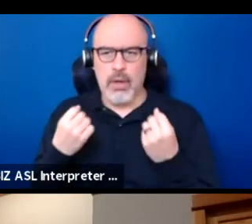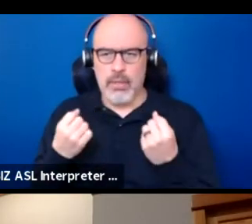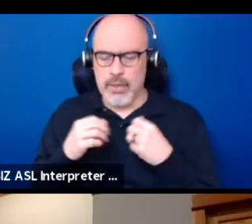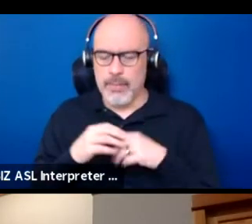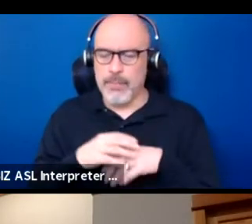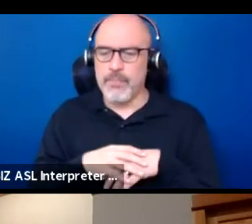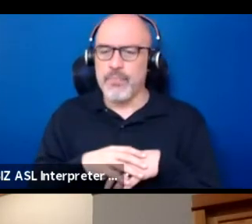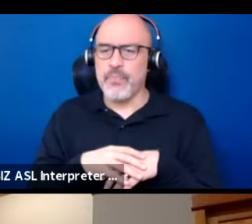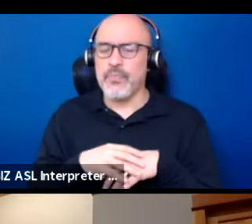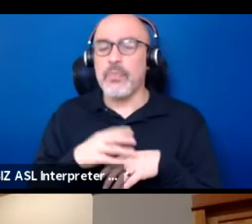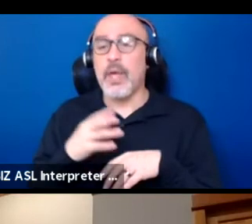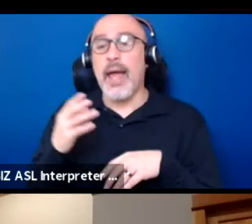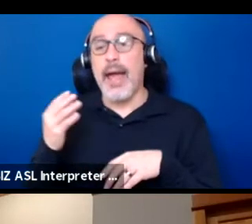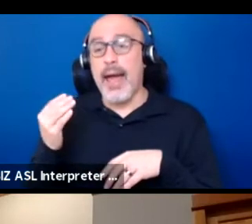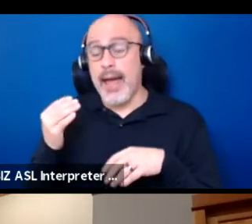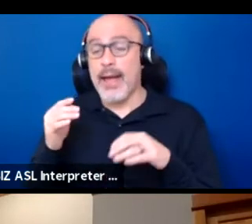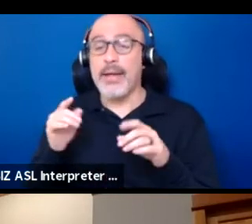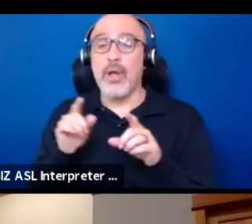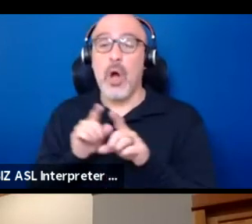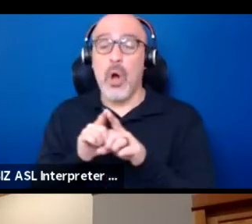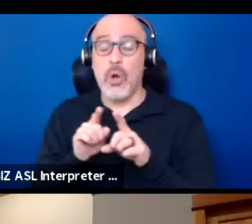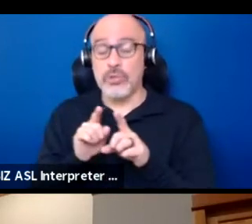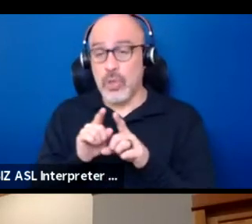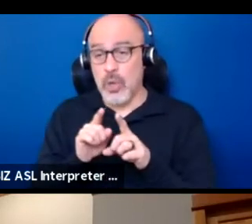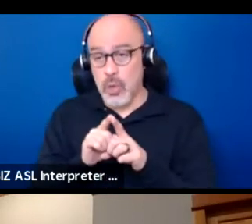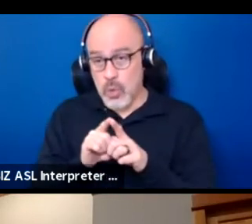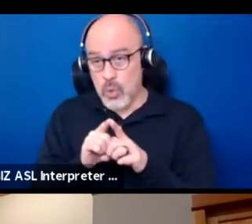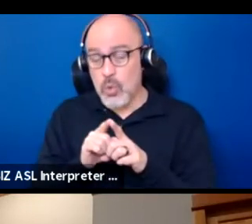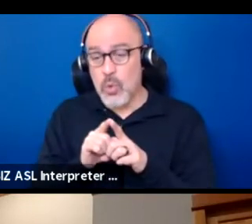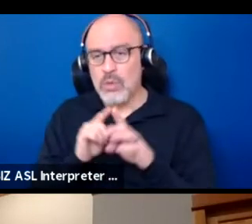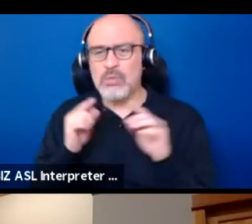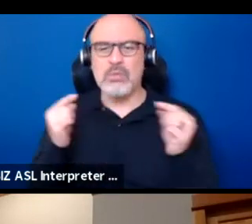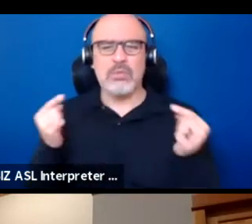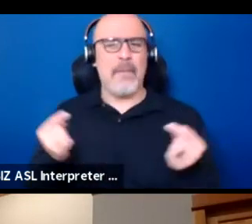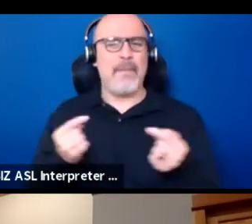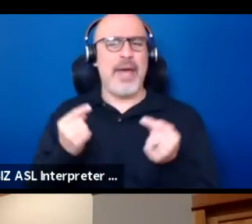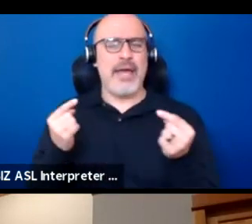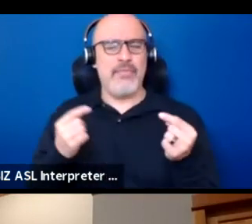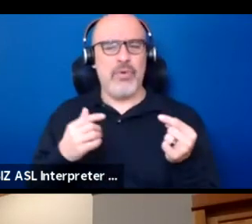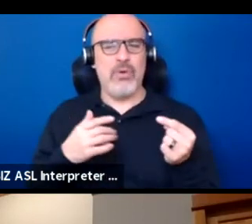And it's also painful. And because pain causes us